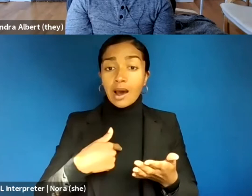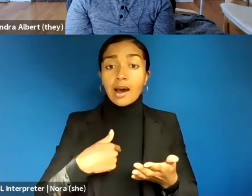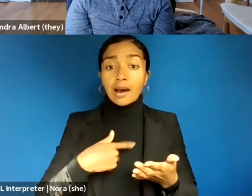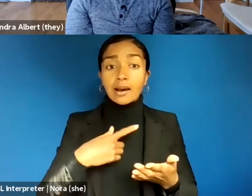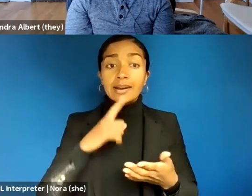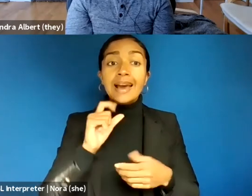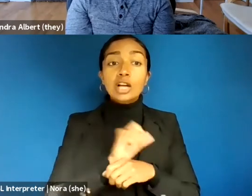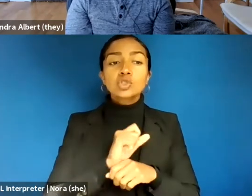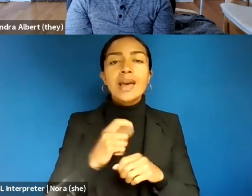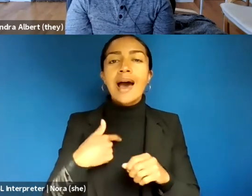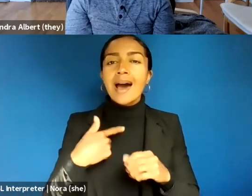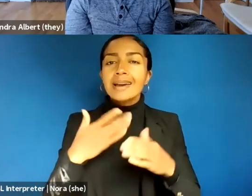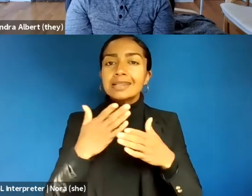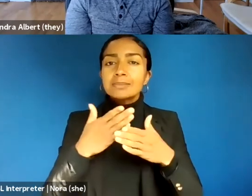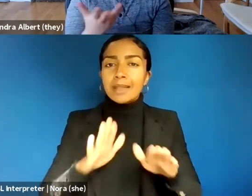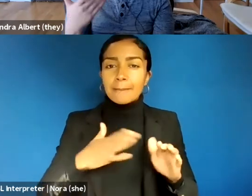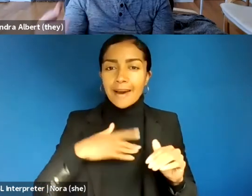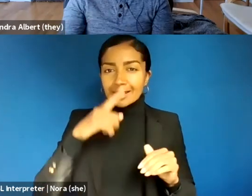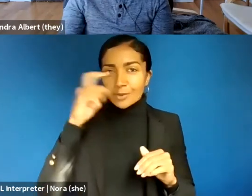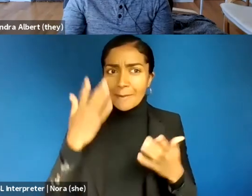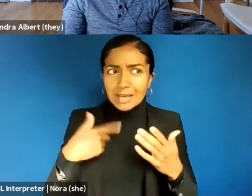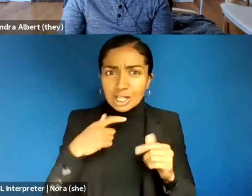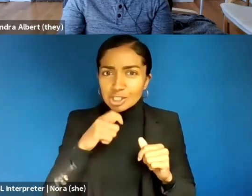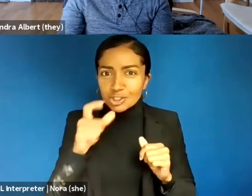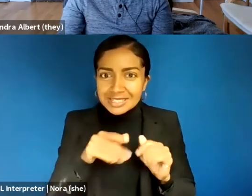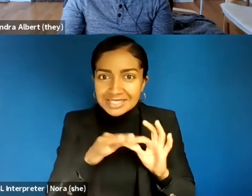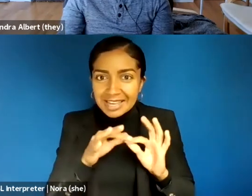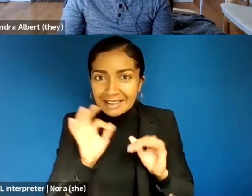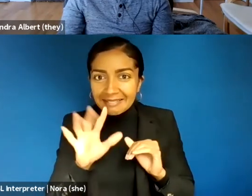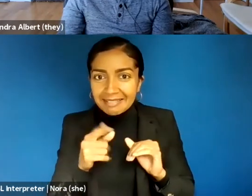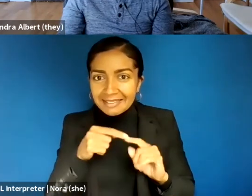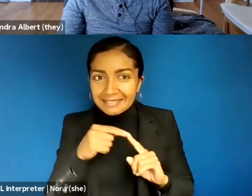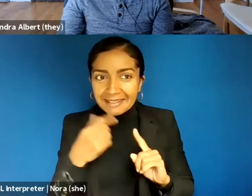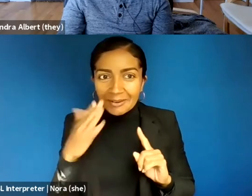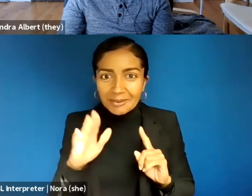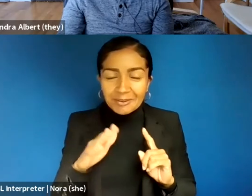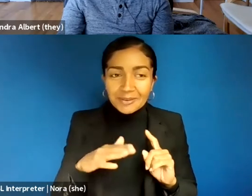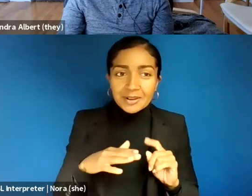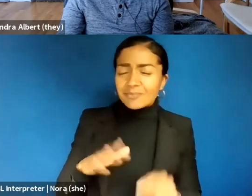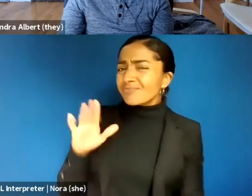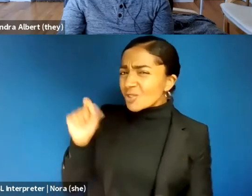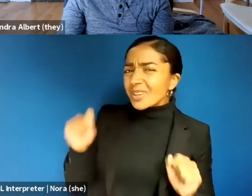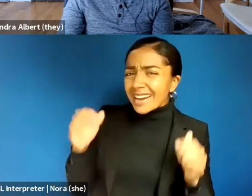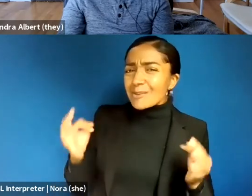Korica Simon: Yeah. So I split my summer, I did it at one place and then I did the Samuelson clinic. Kendra Albert: Korica, you can totally say what you want.